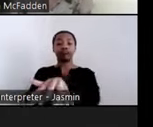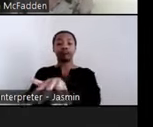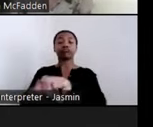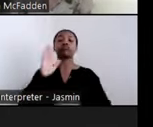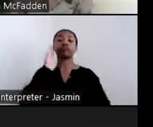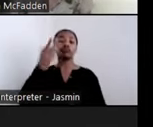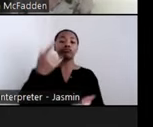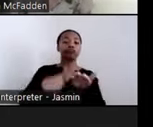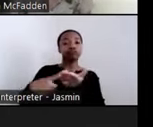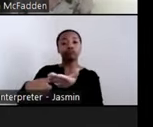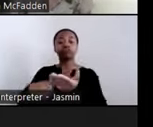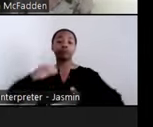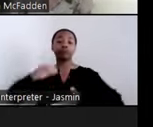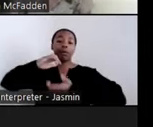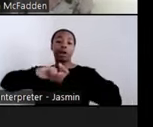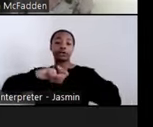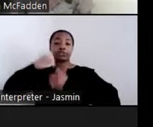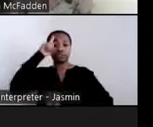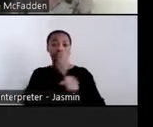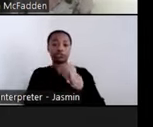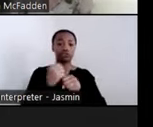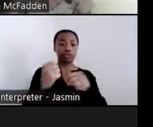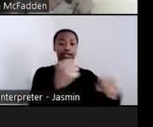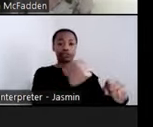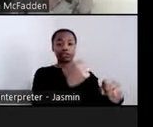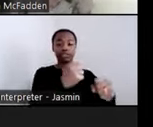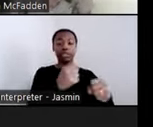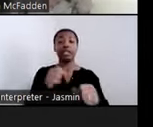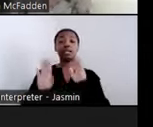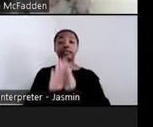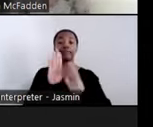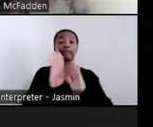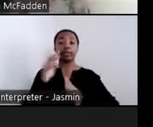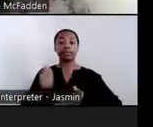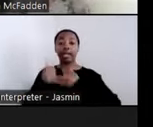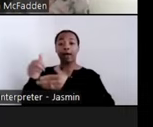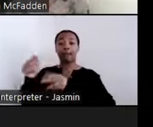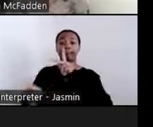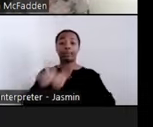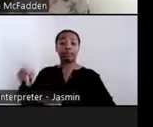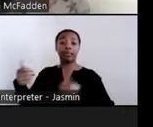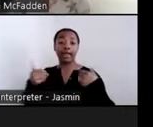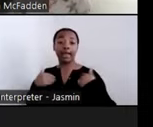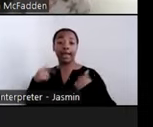particularly for people with mental illness but which are broadly applicable to all other types of disabilities.